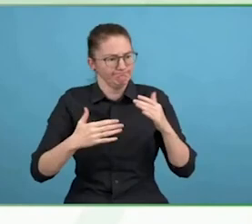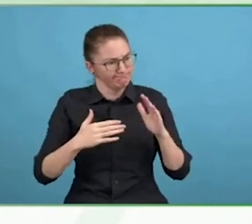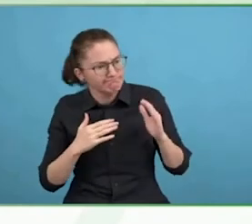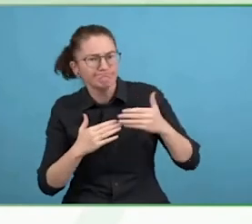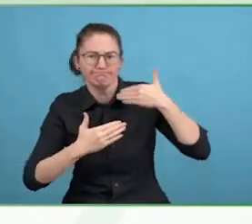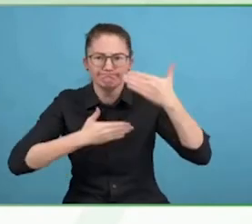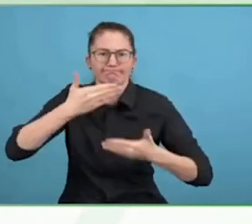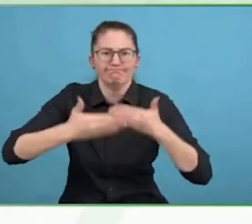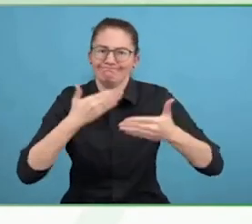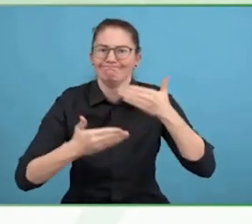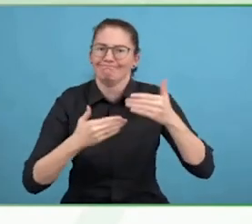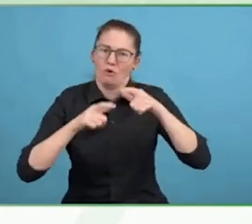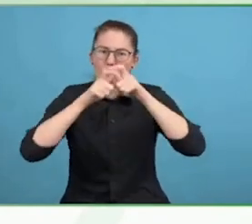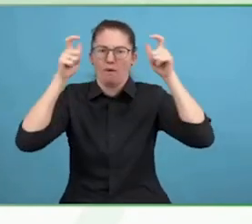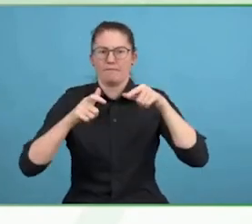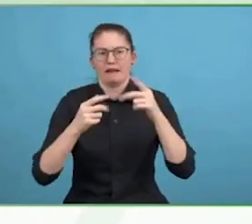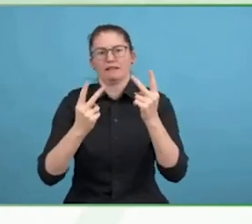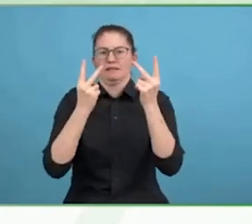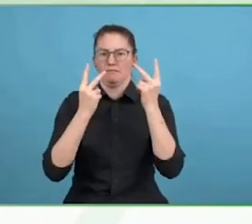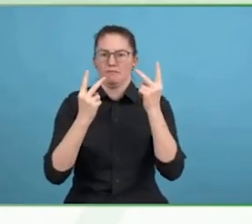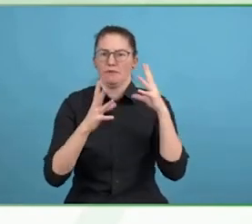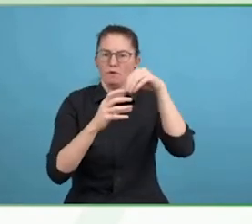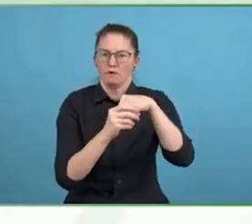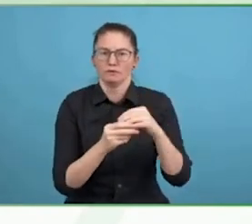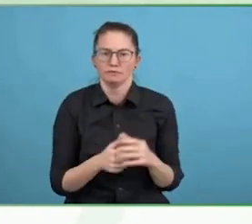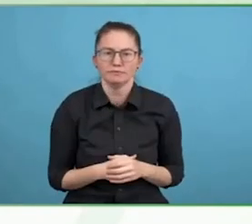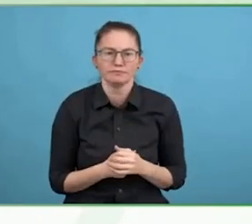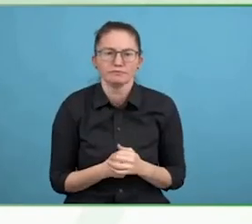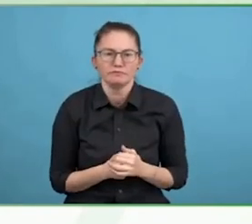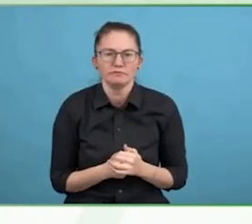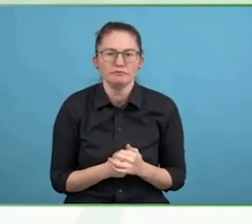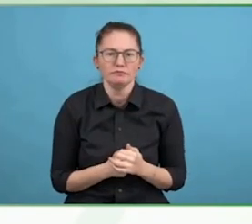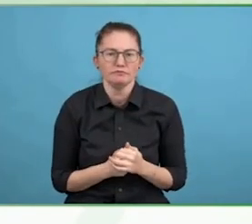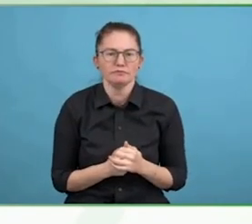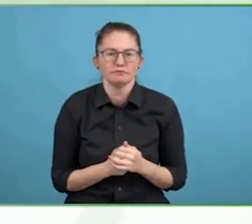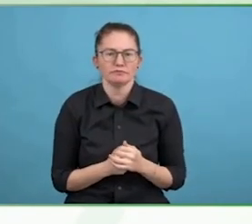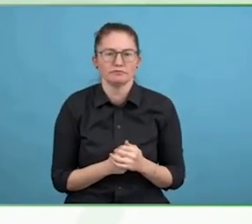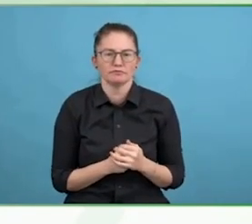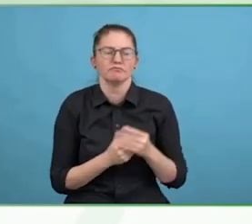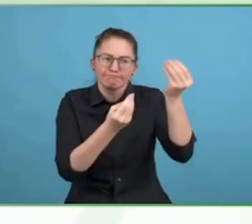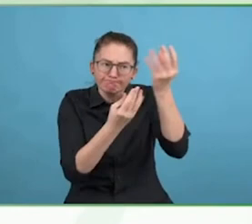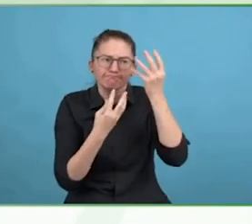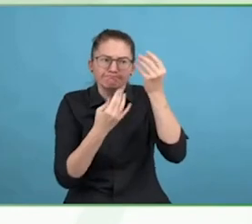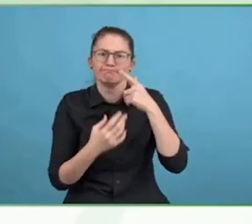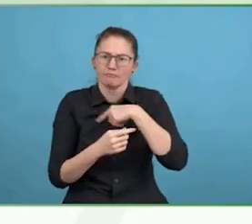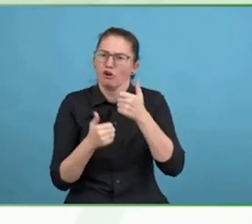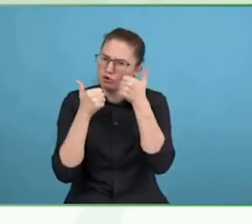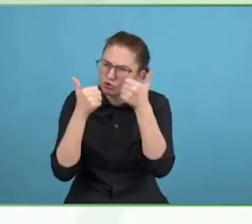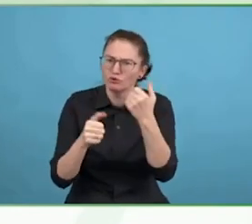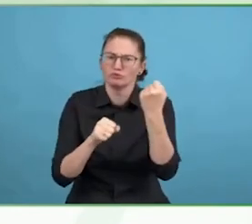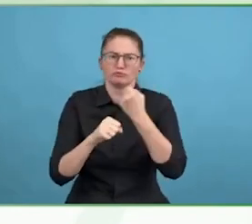The problem is in the mindsets which come with the ableist design and come with ableist thinking.